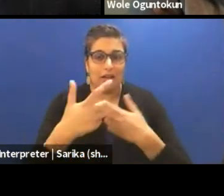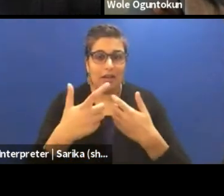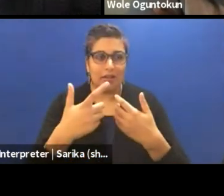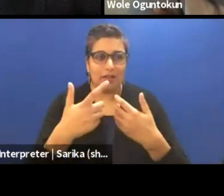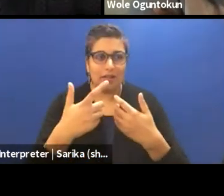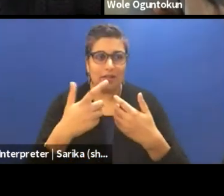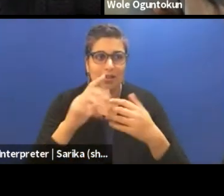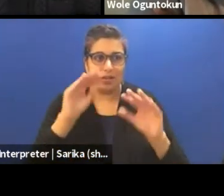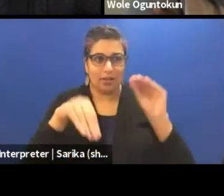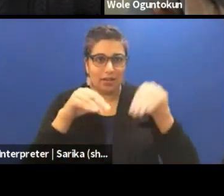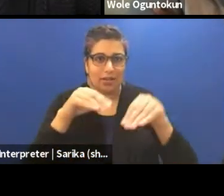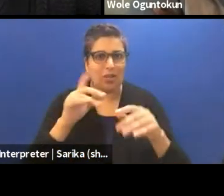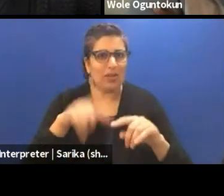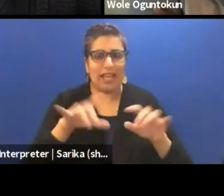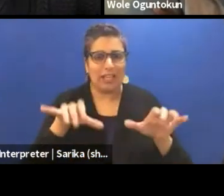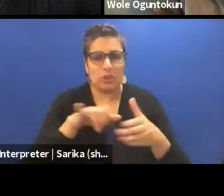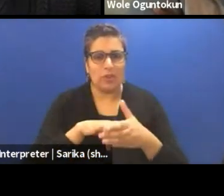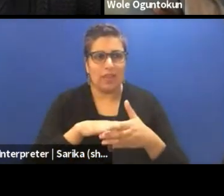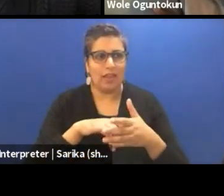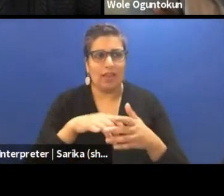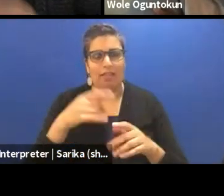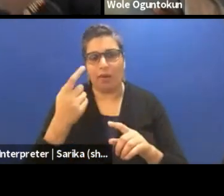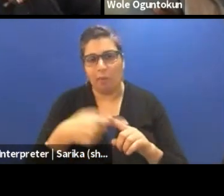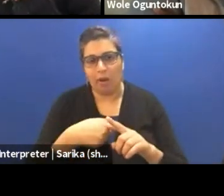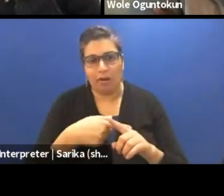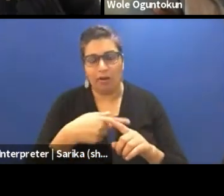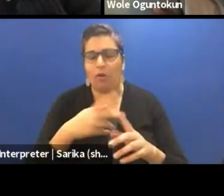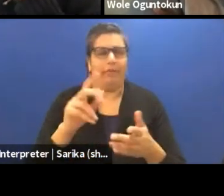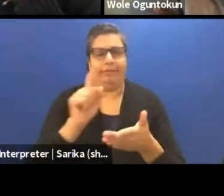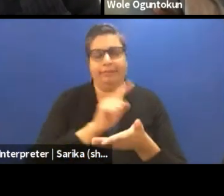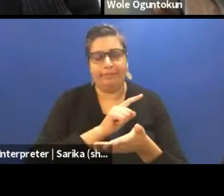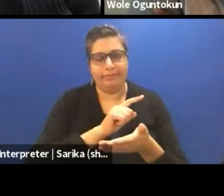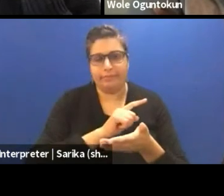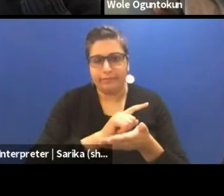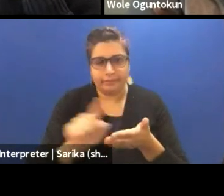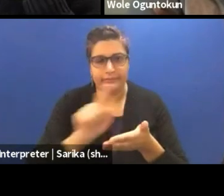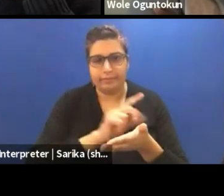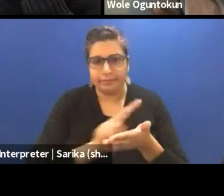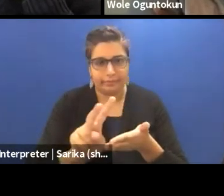You know, you can't do that in a month or two weeks, like collaborating, on what?